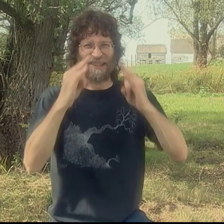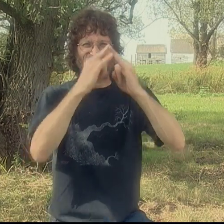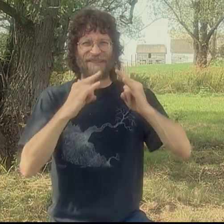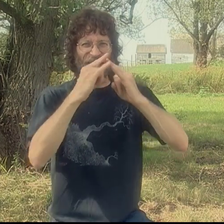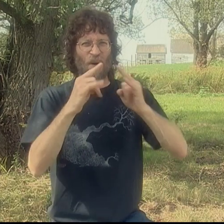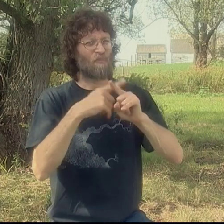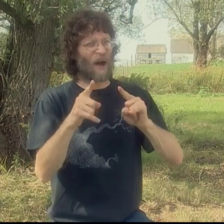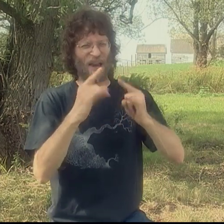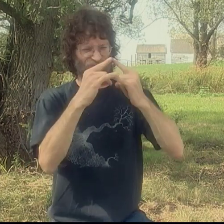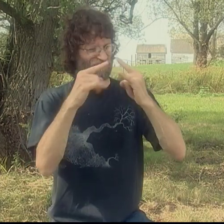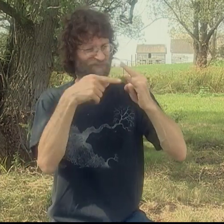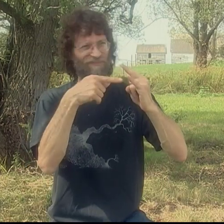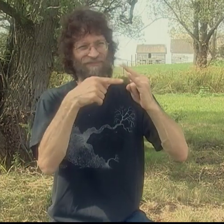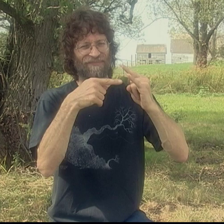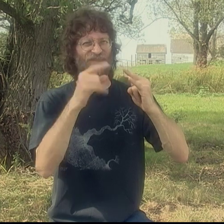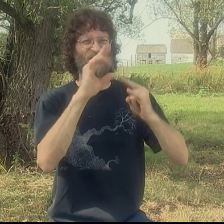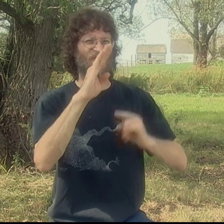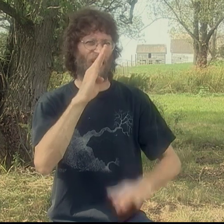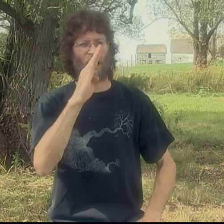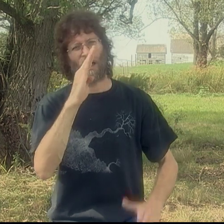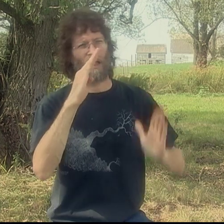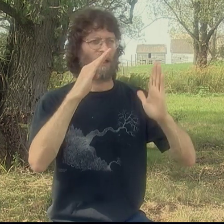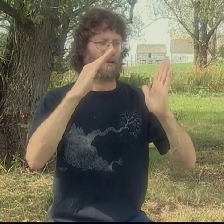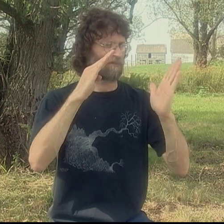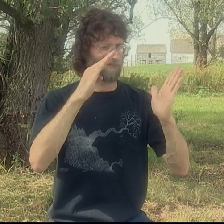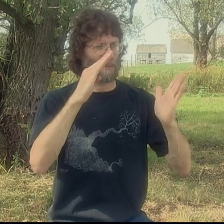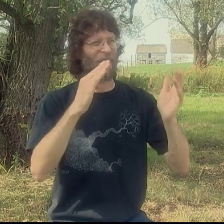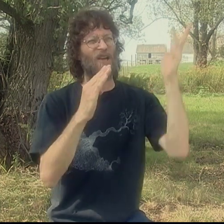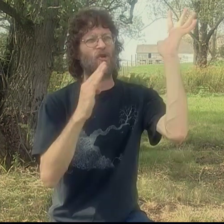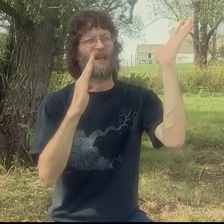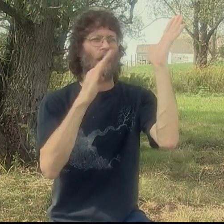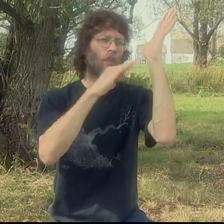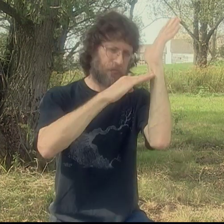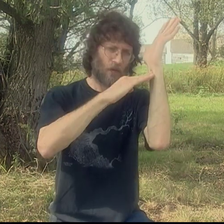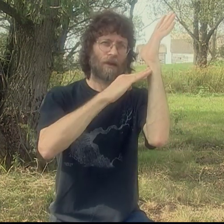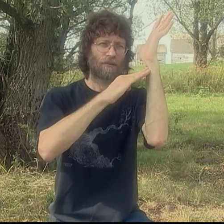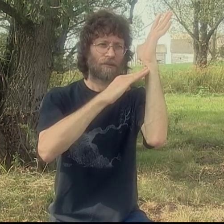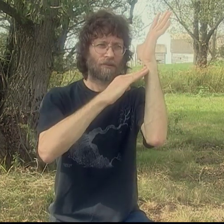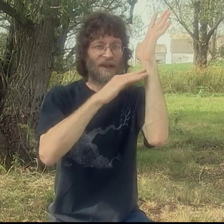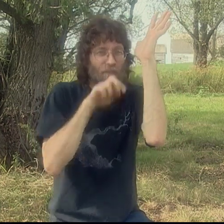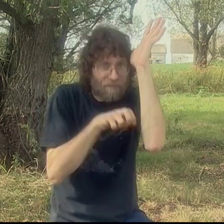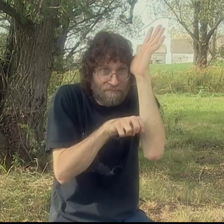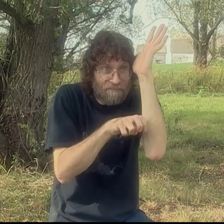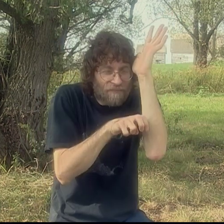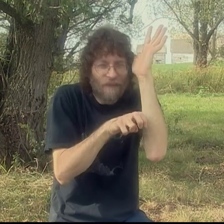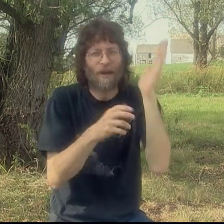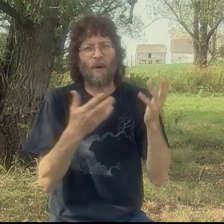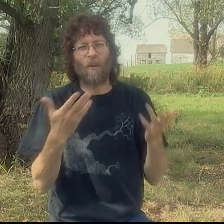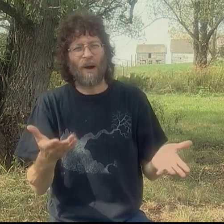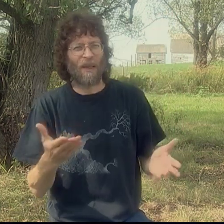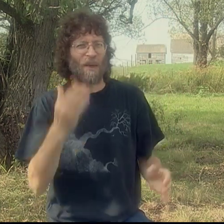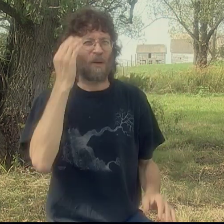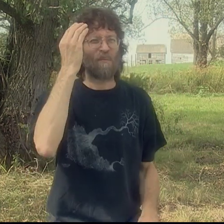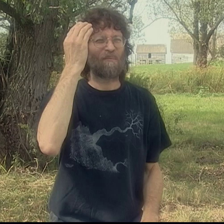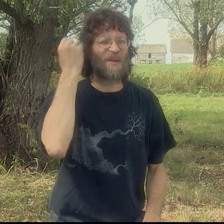You know when you go camping, but you don't have a tent, so, instead, you lean something against a tree.